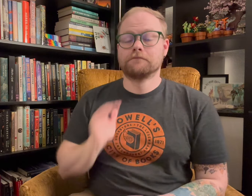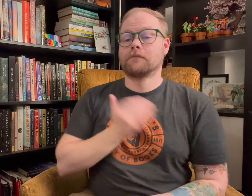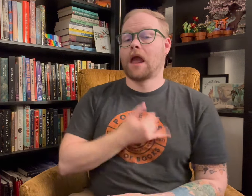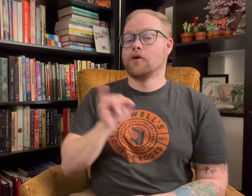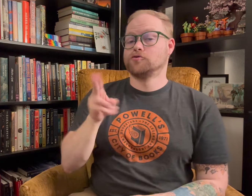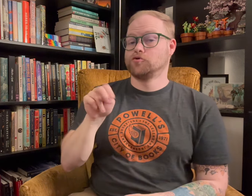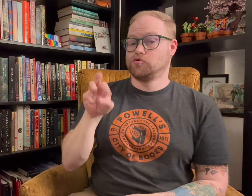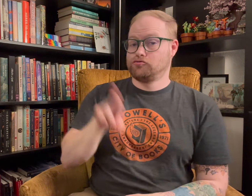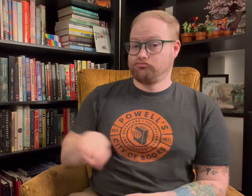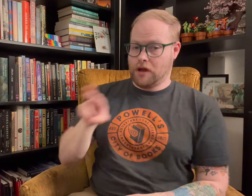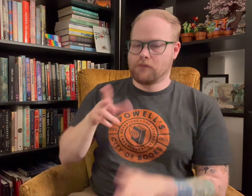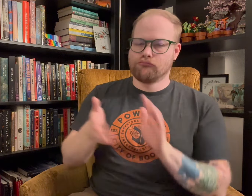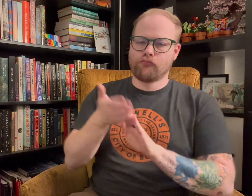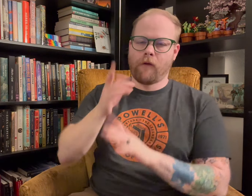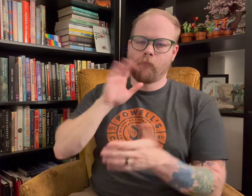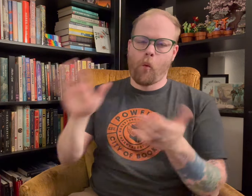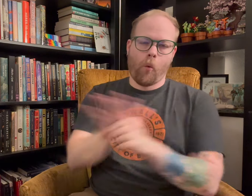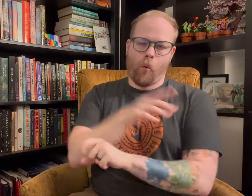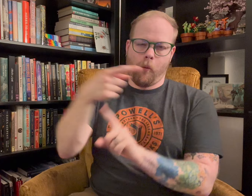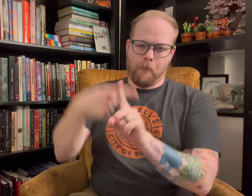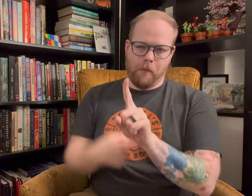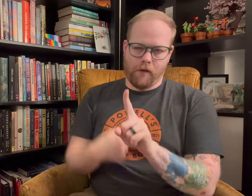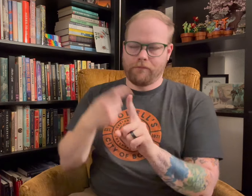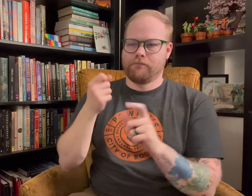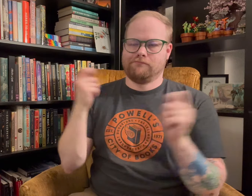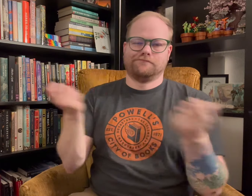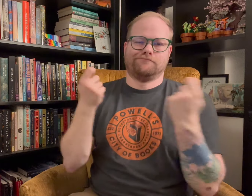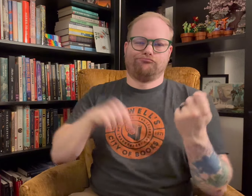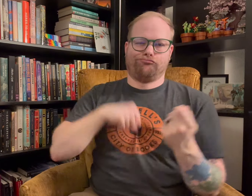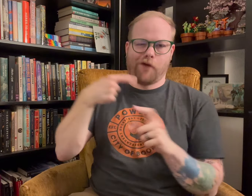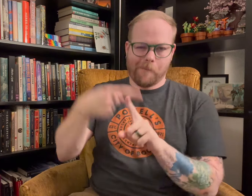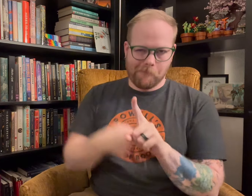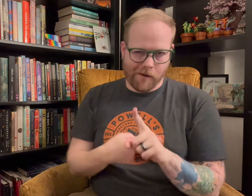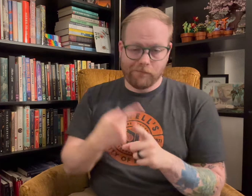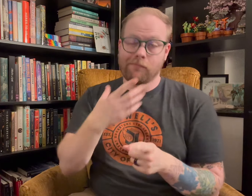Our June round runs for the whole month, to celebrate Pride month